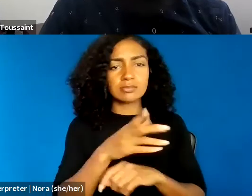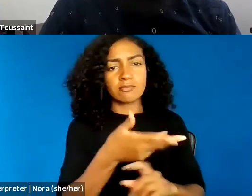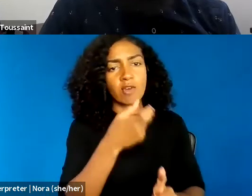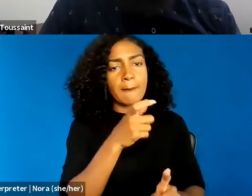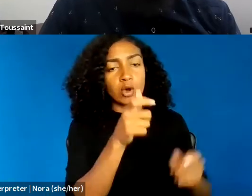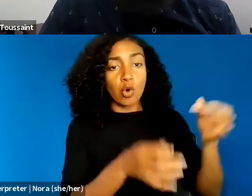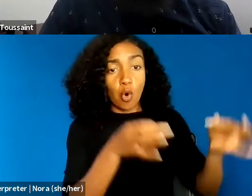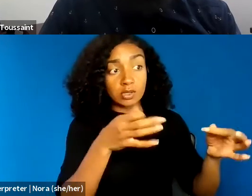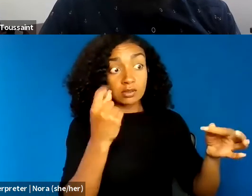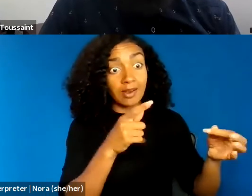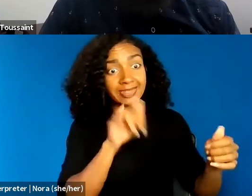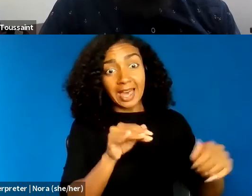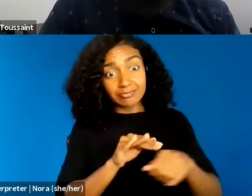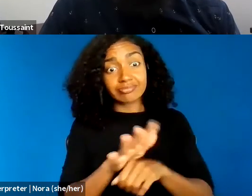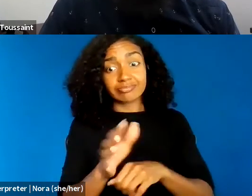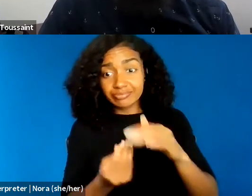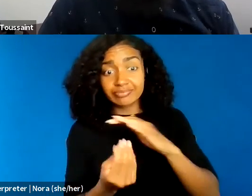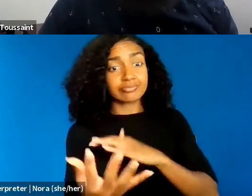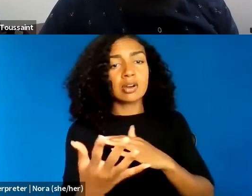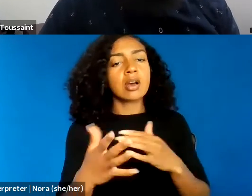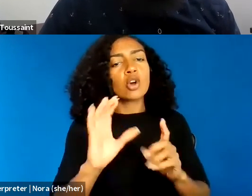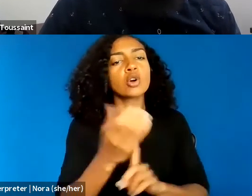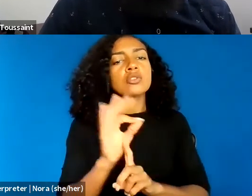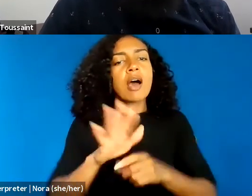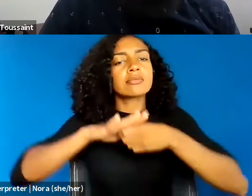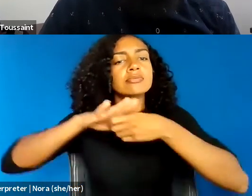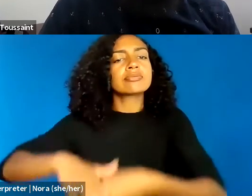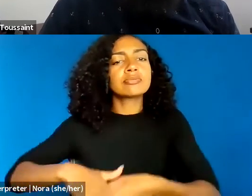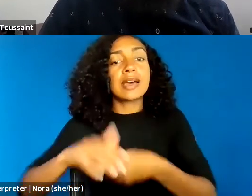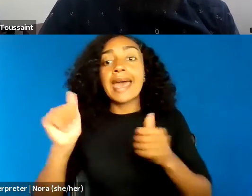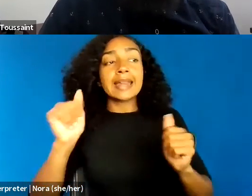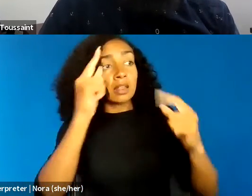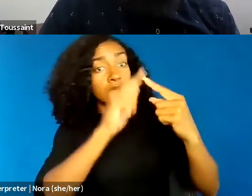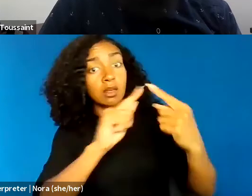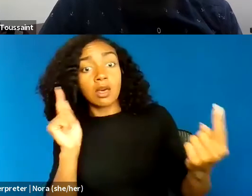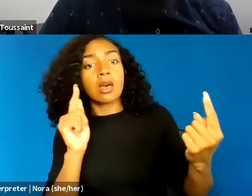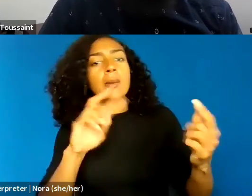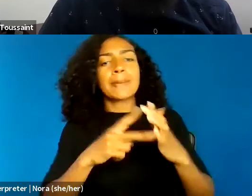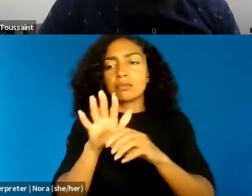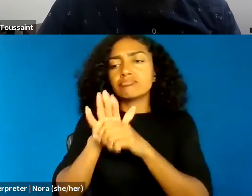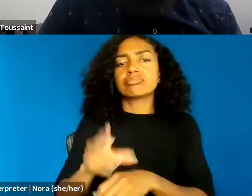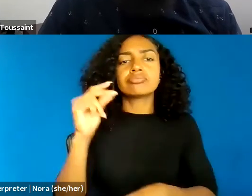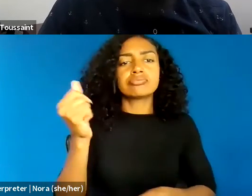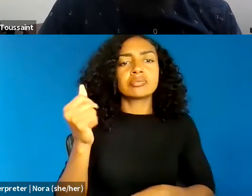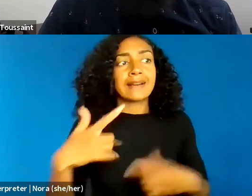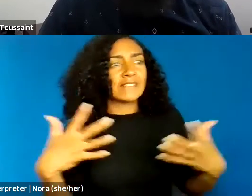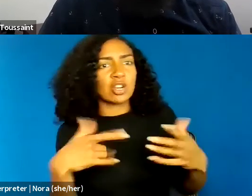that silences descent with fear of police retaliation. A rule of law driven by fear of the police